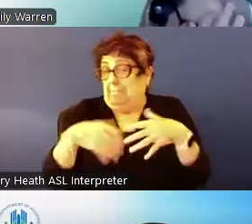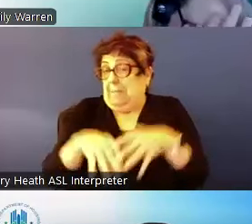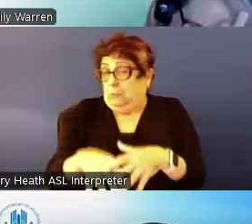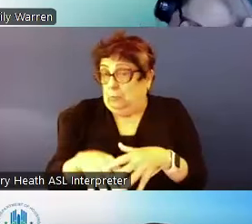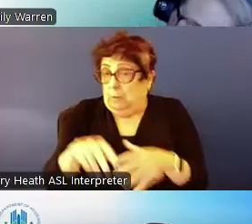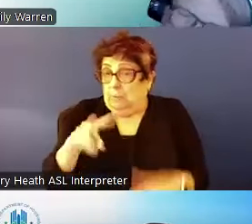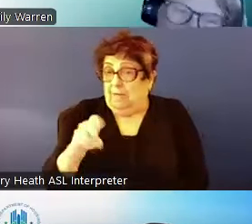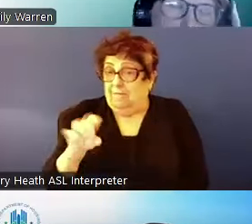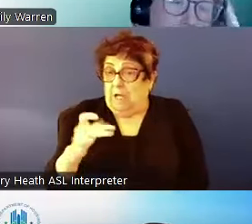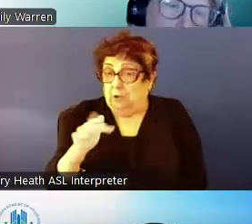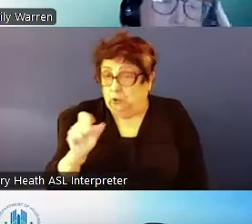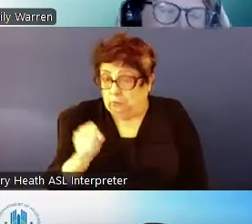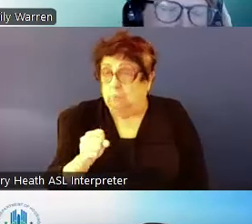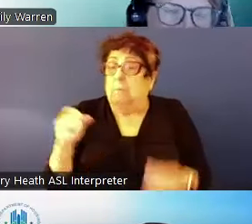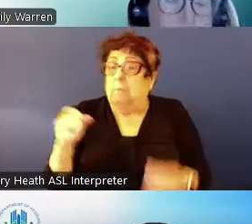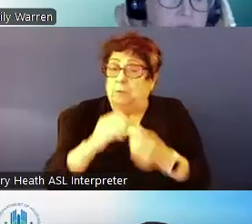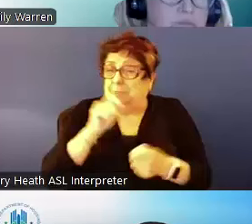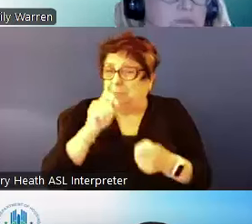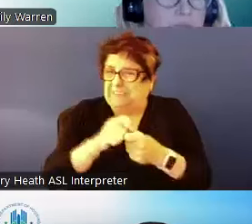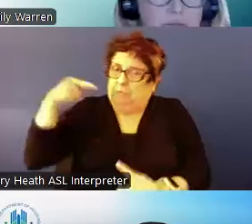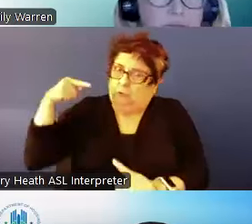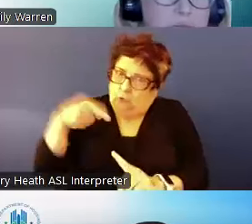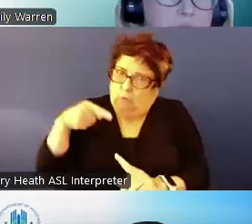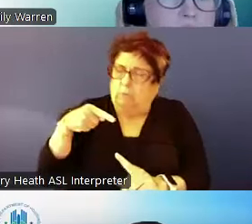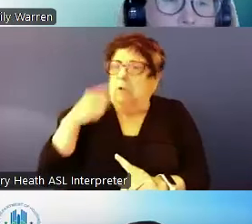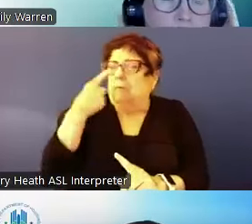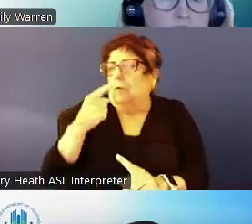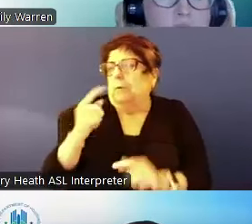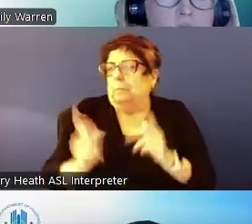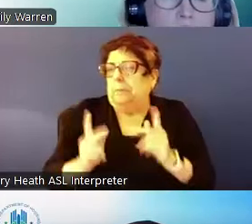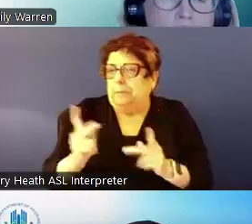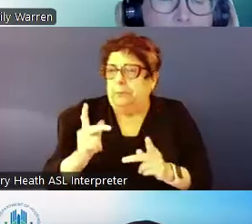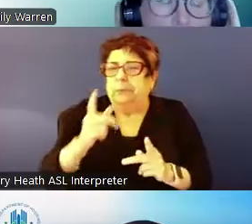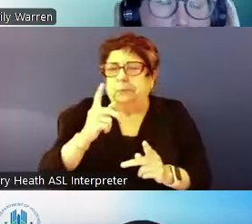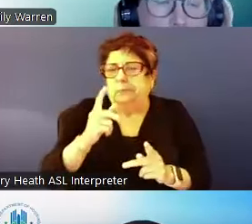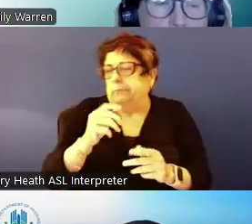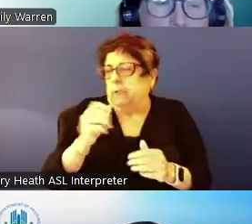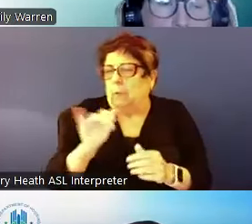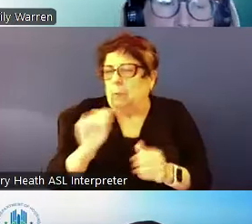the populations we think should receive priority which are people with disabilities transitioning